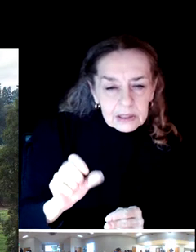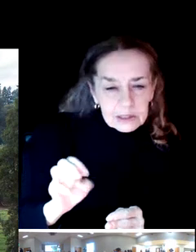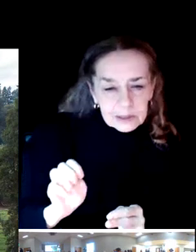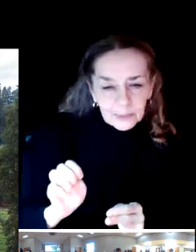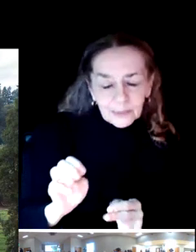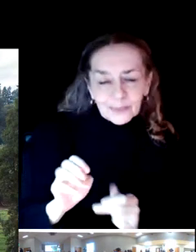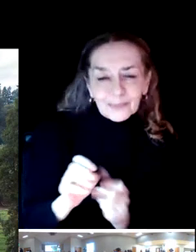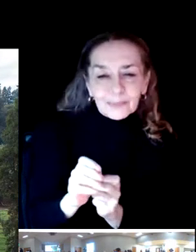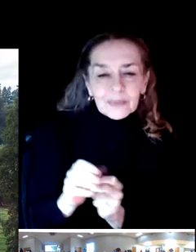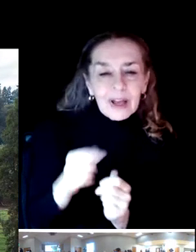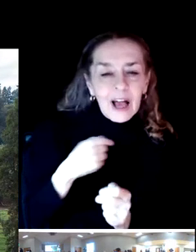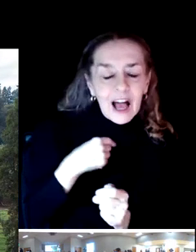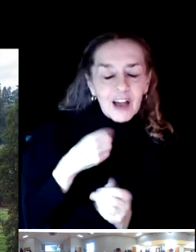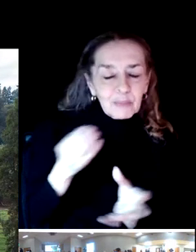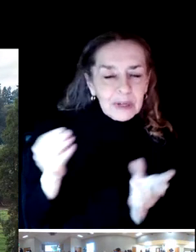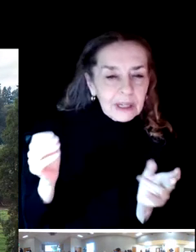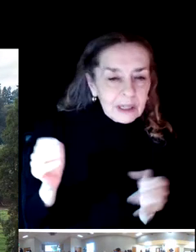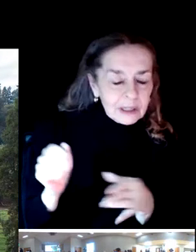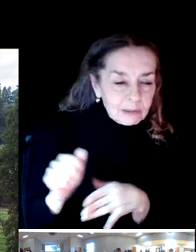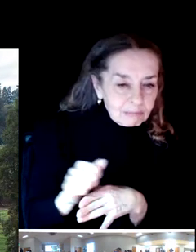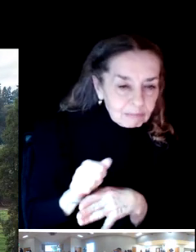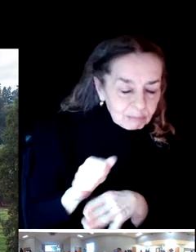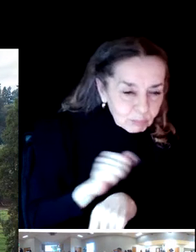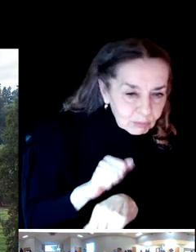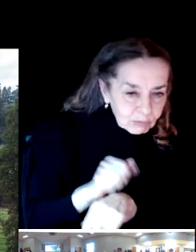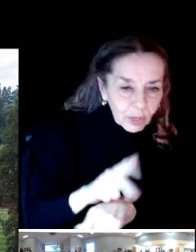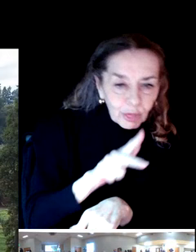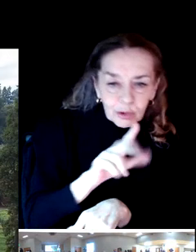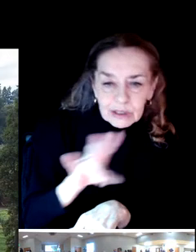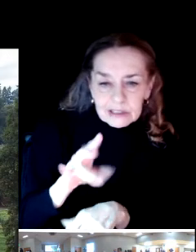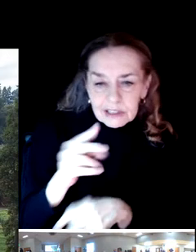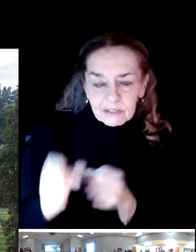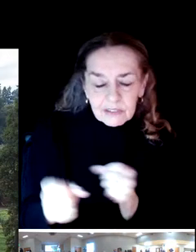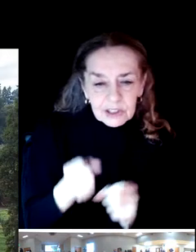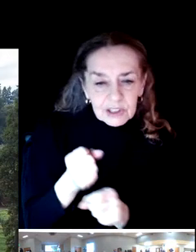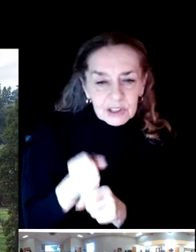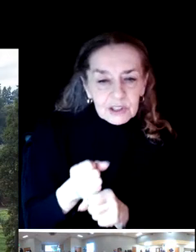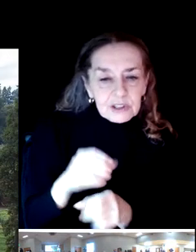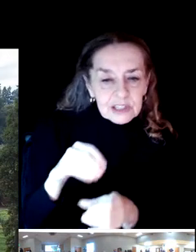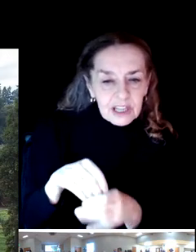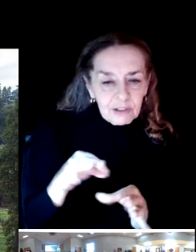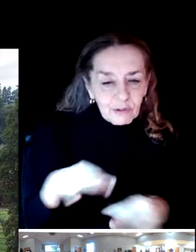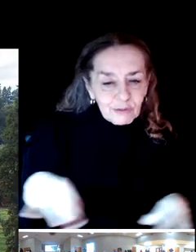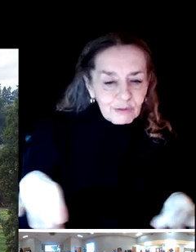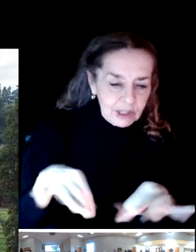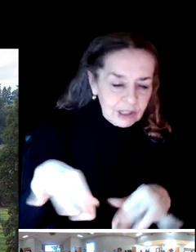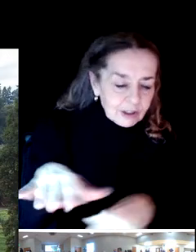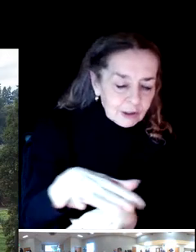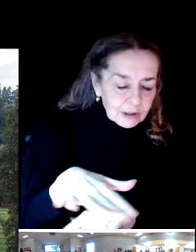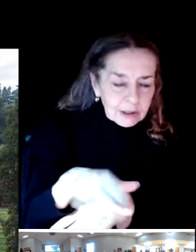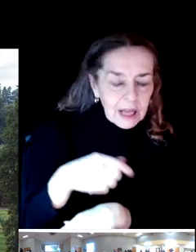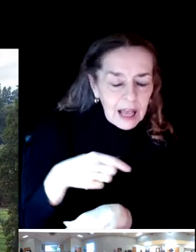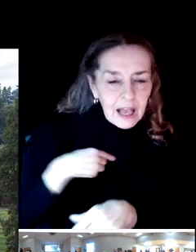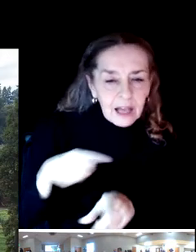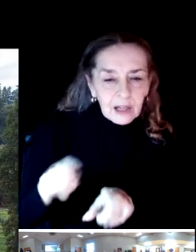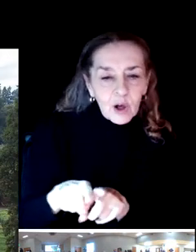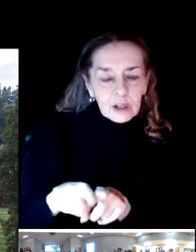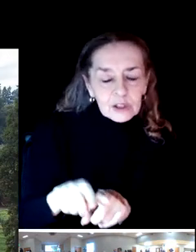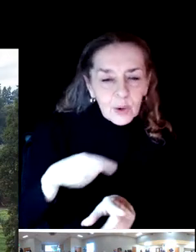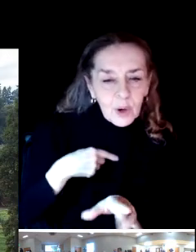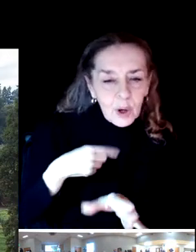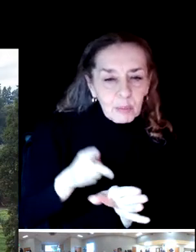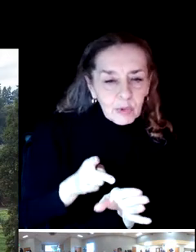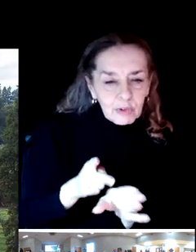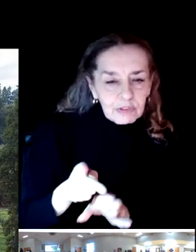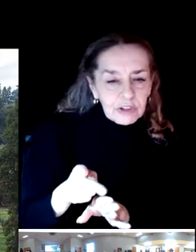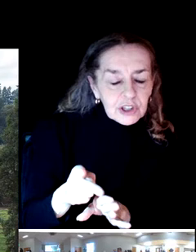And in addition to that, I professionally do comprehensive plans for parks and recreation